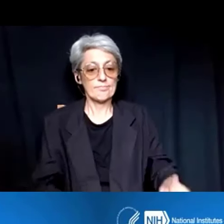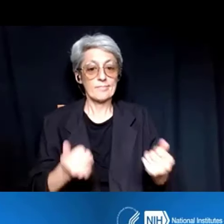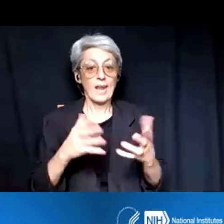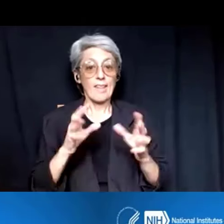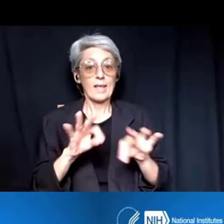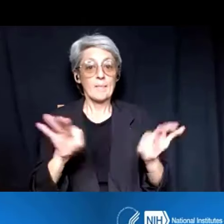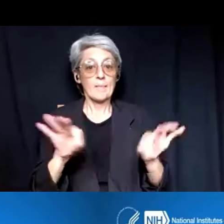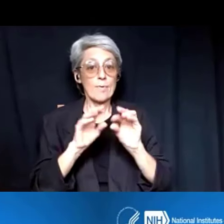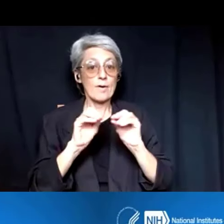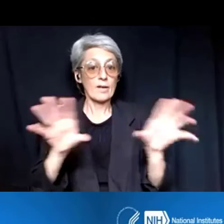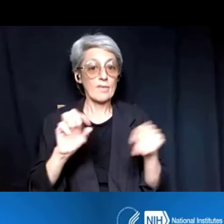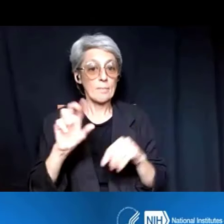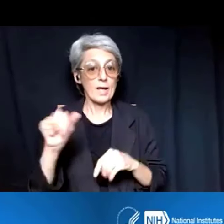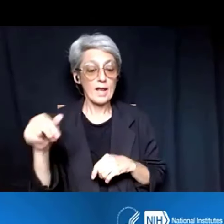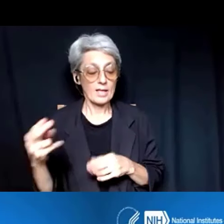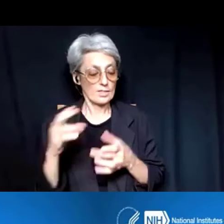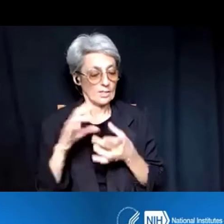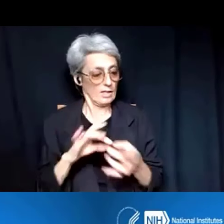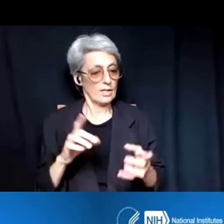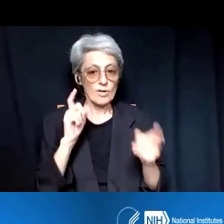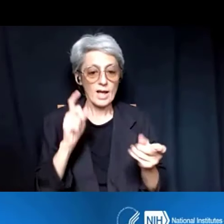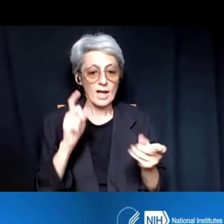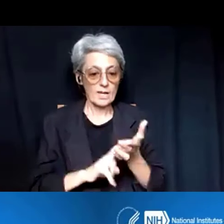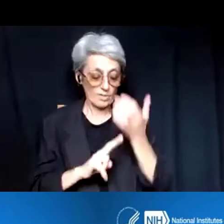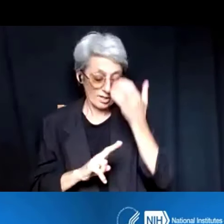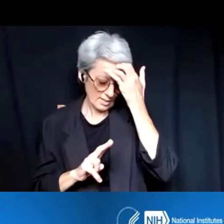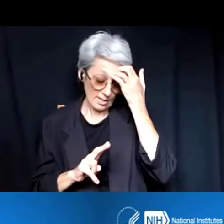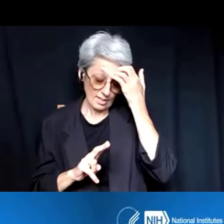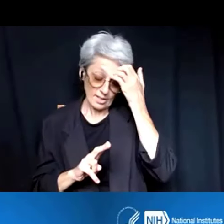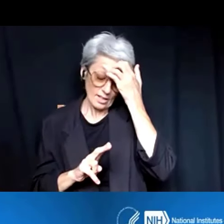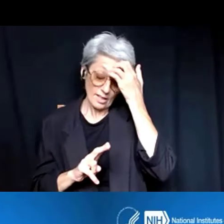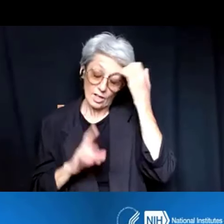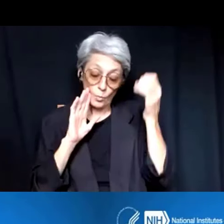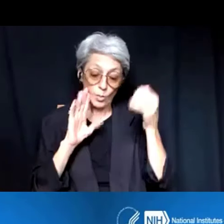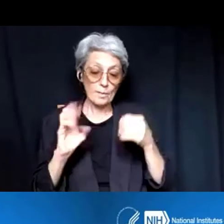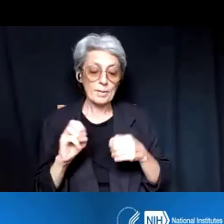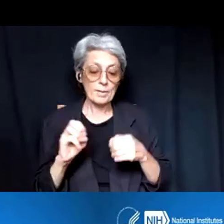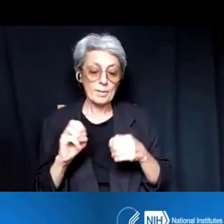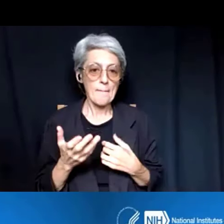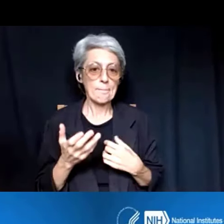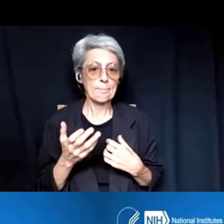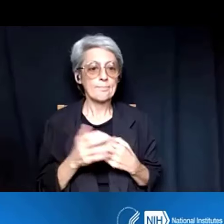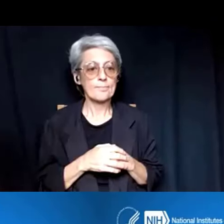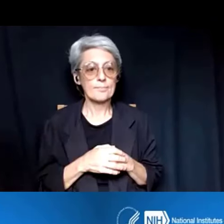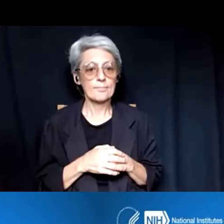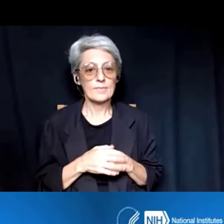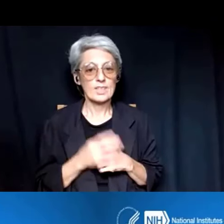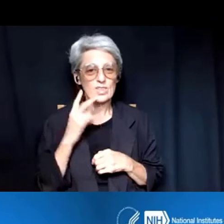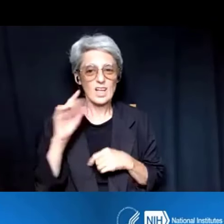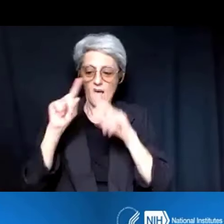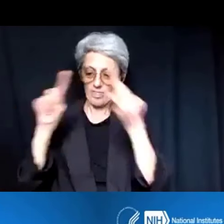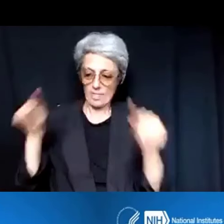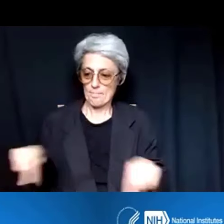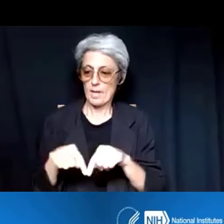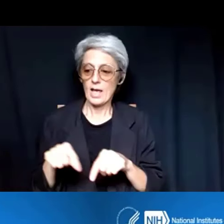with regards to grants and contracts, it's going to be on this page for grants and contracts. So, make sure that you sign up for this